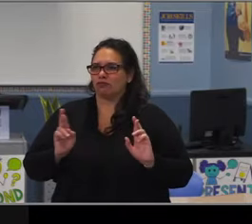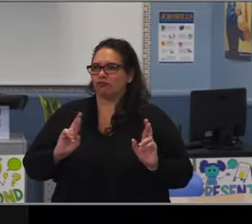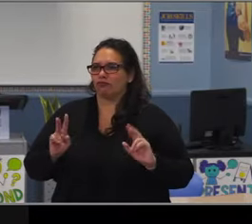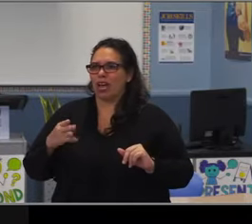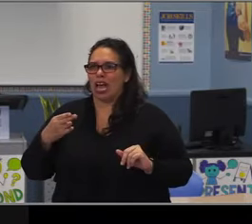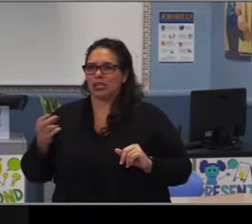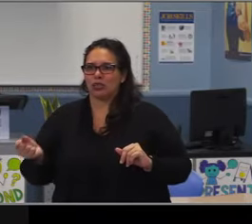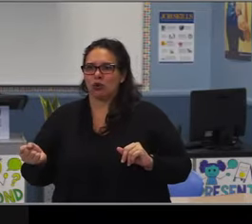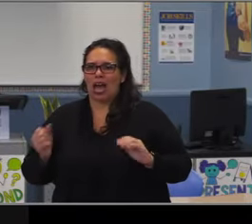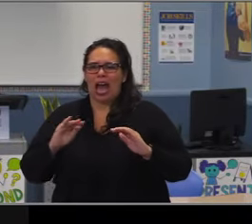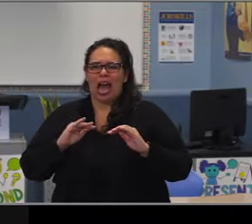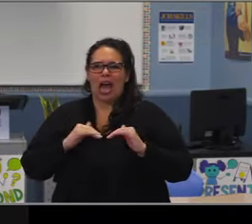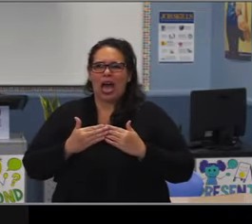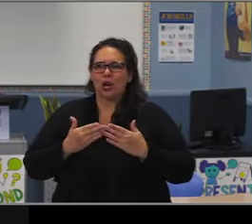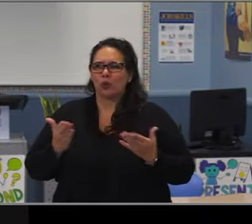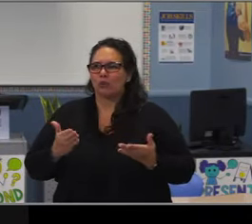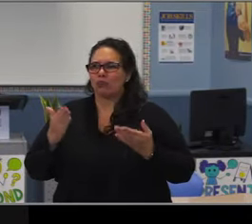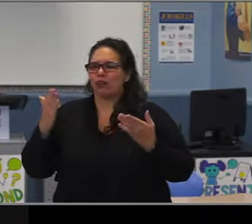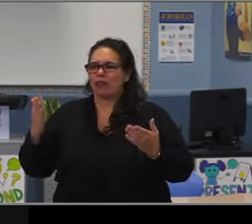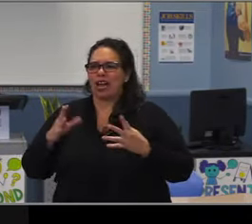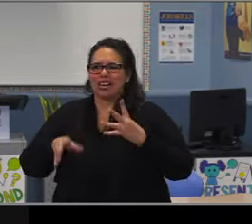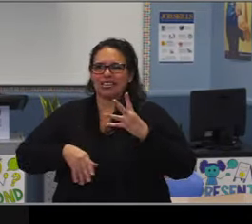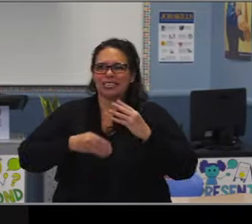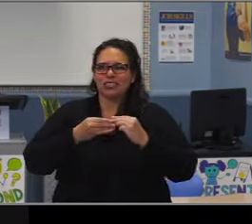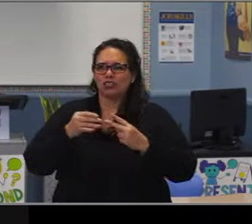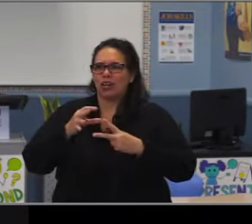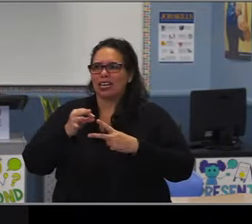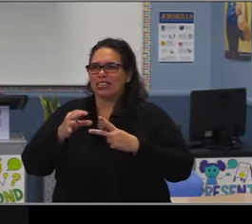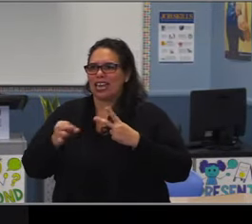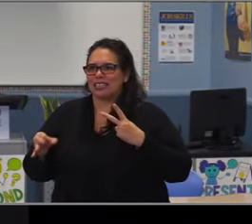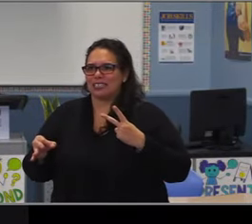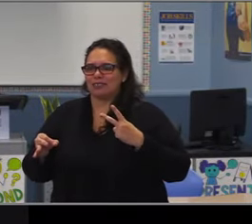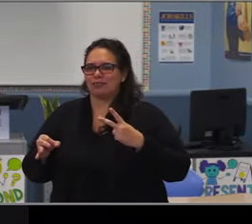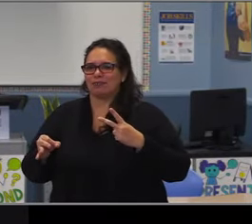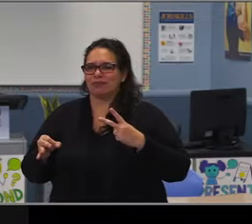the preference of parents from a perception,